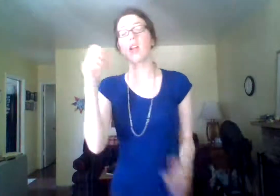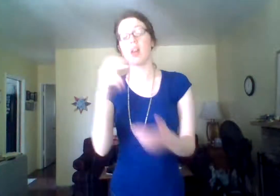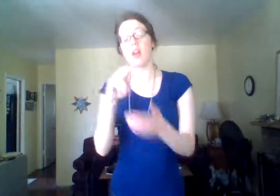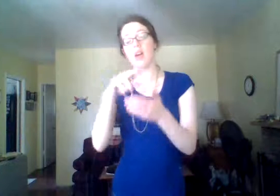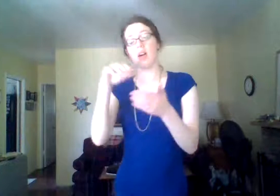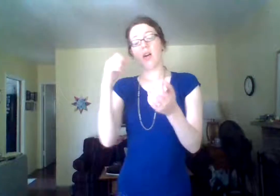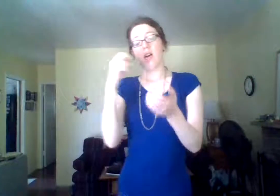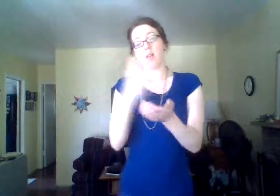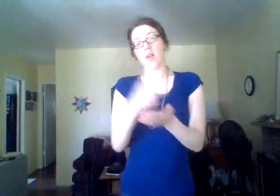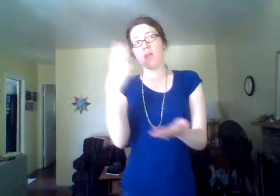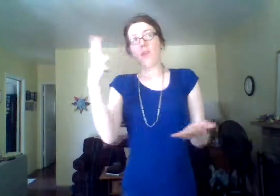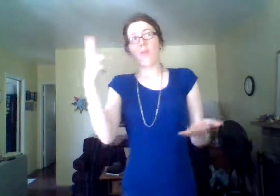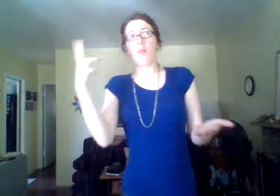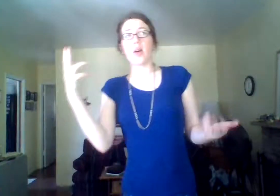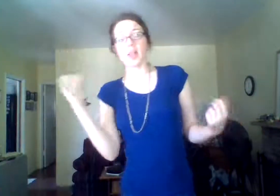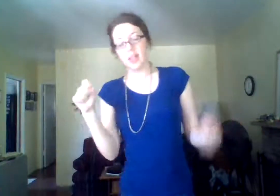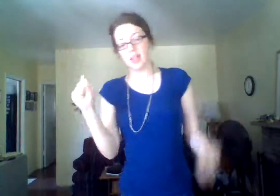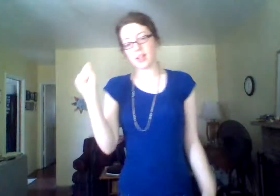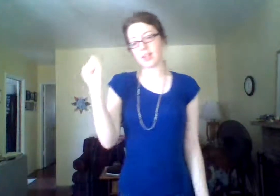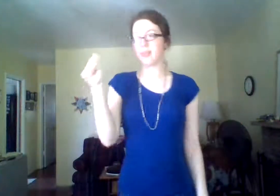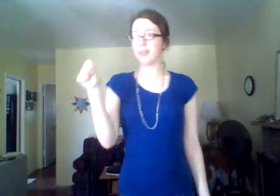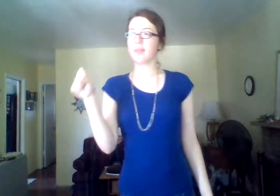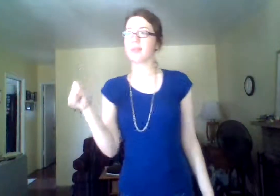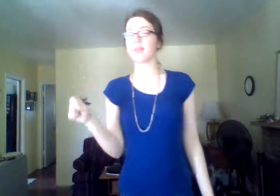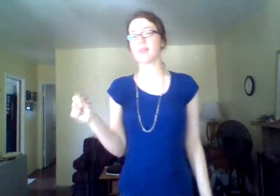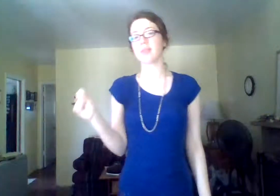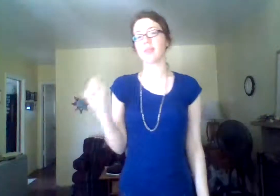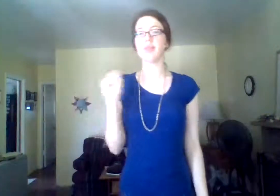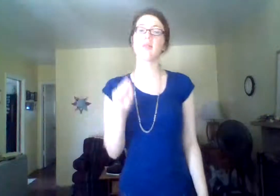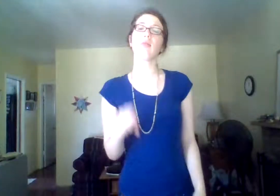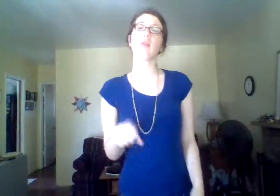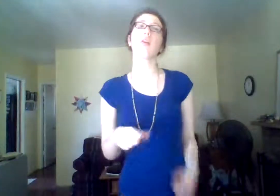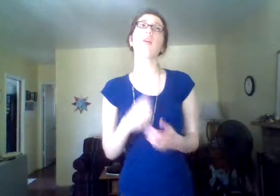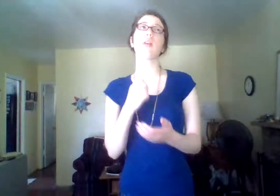FAIL FAIL.